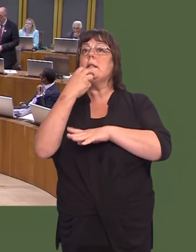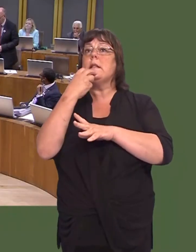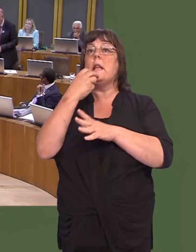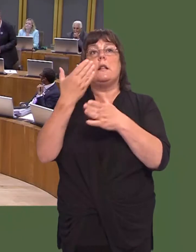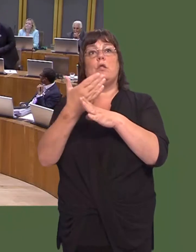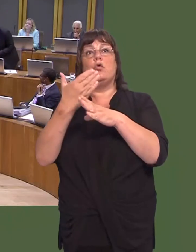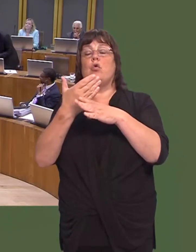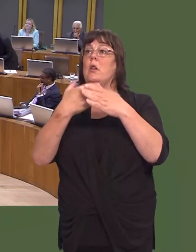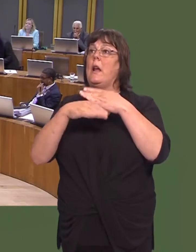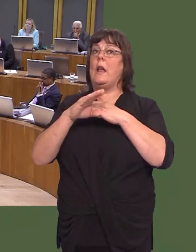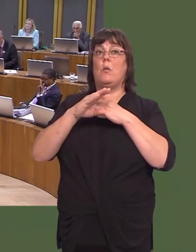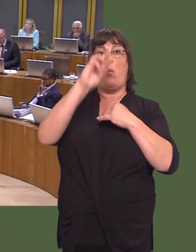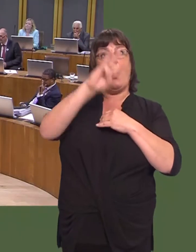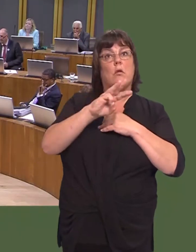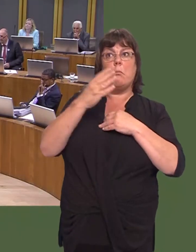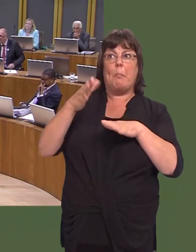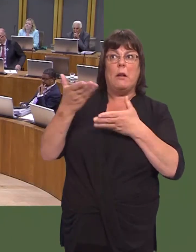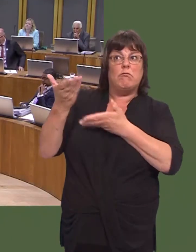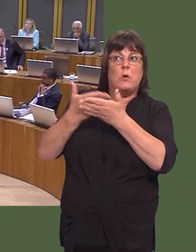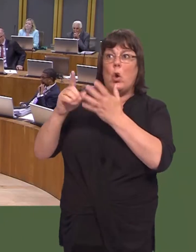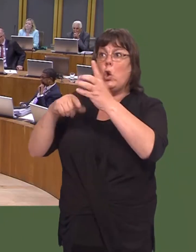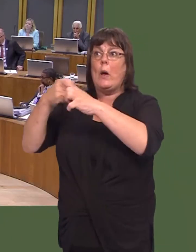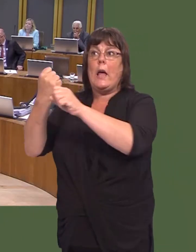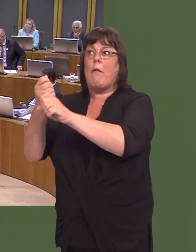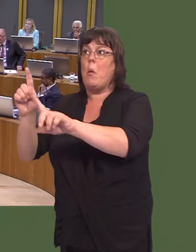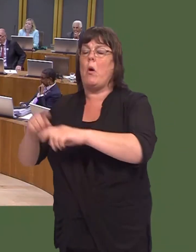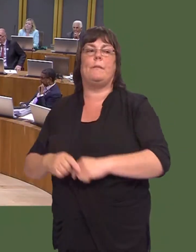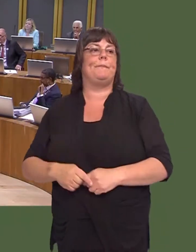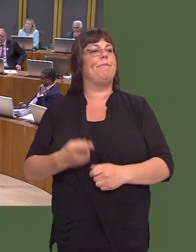OAQ(5)0625(FM) Carwyn Jones: The UK Government has lost interest in the steel industry in Wales. That is my analysis at the moment, sadly.